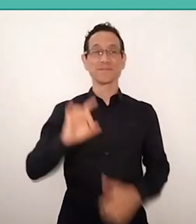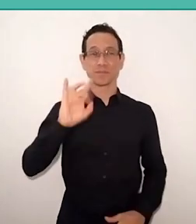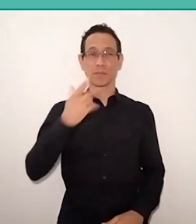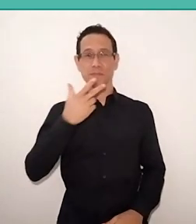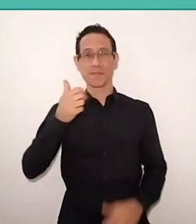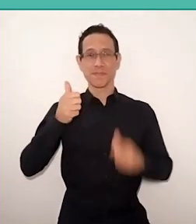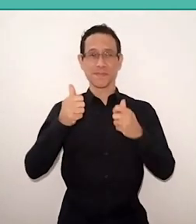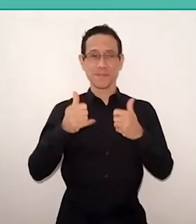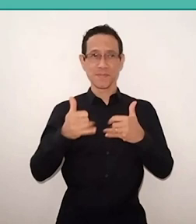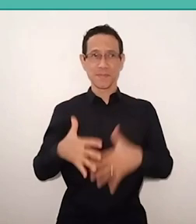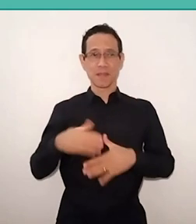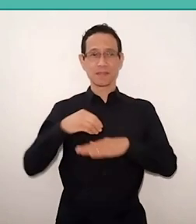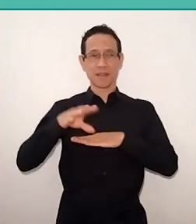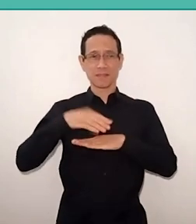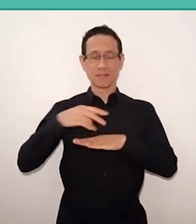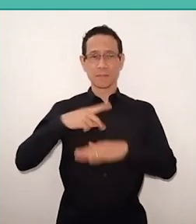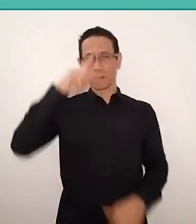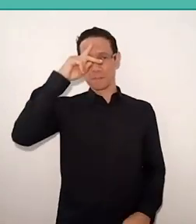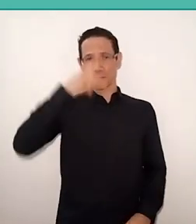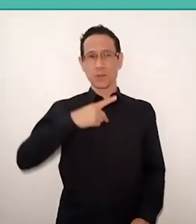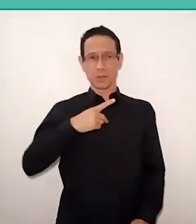it's a little more personal about Paulo Freire.